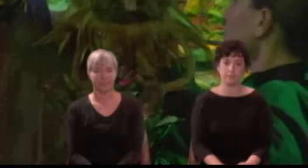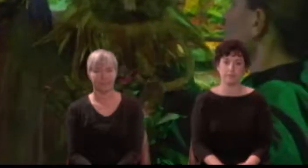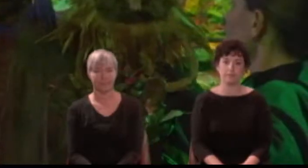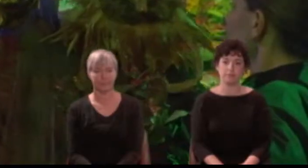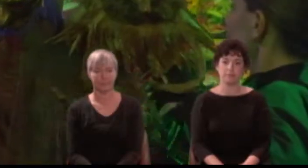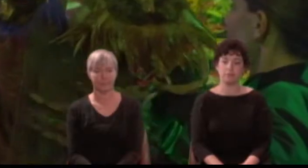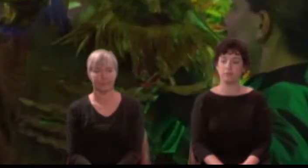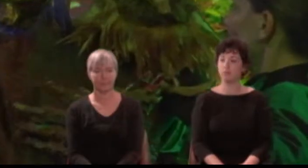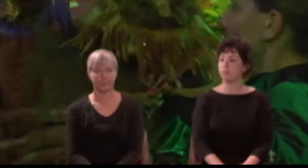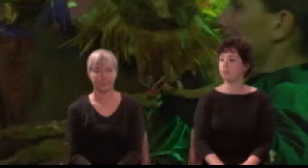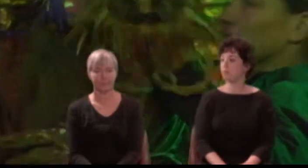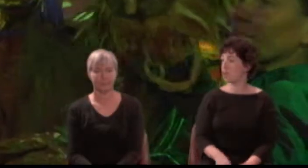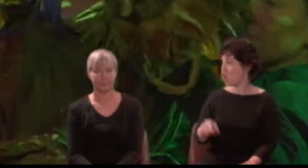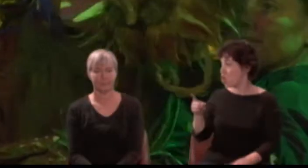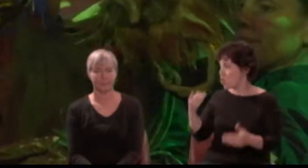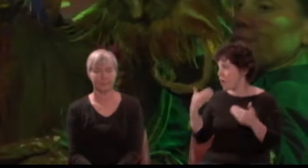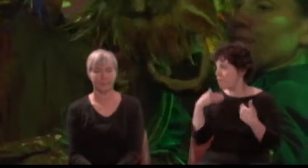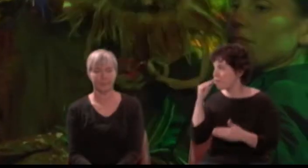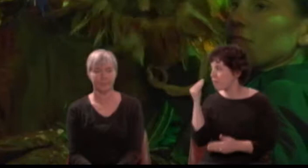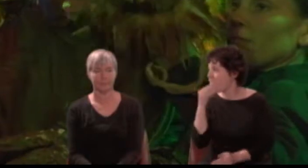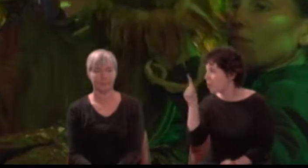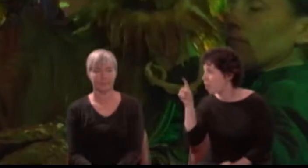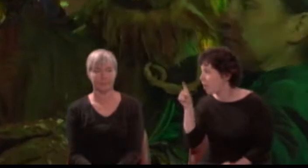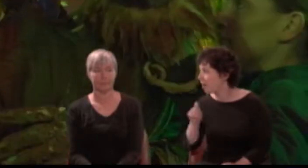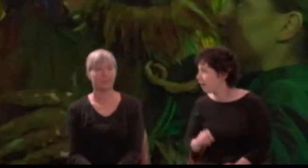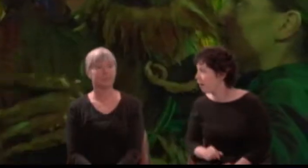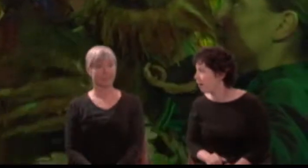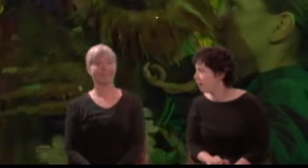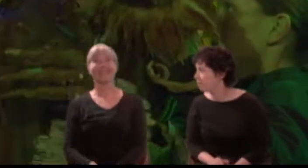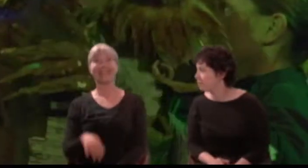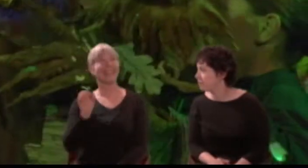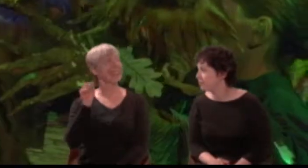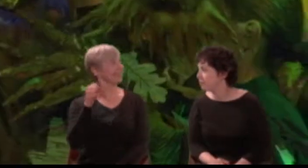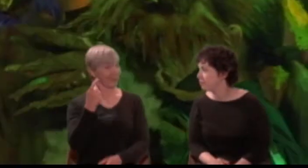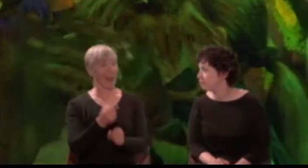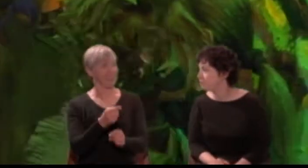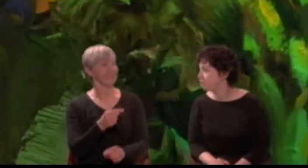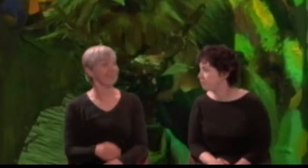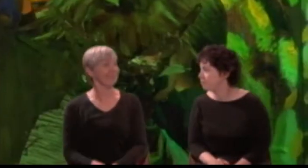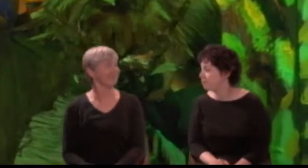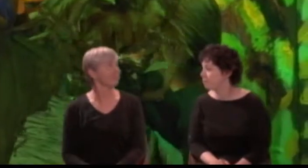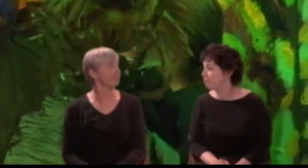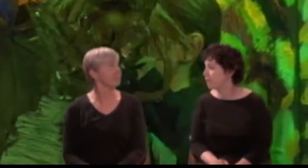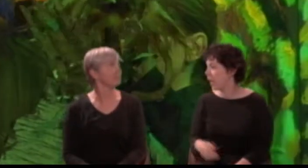Oberon: Hast thou the flower there? Puck: Ay, there it is. Oberon: I pray thee give it me.